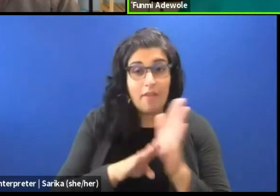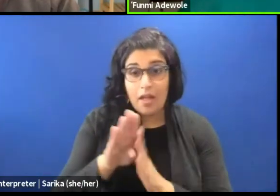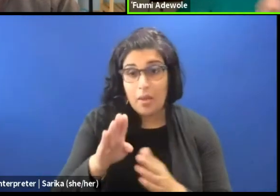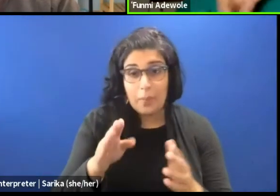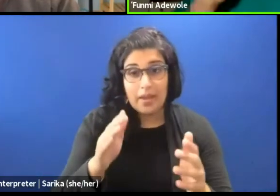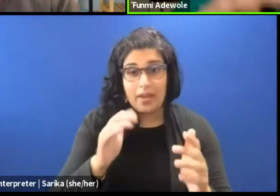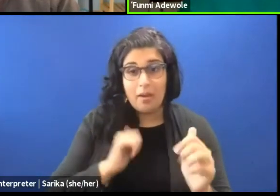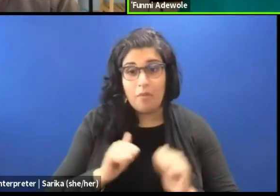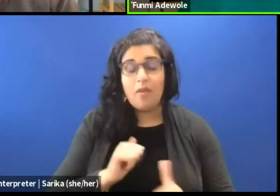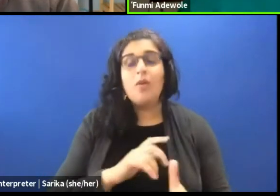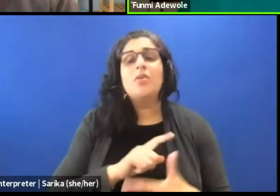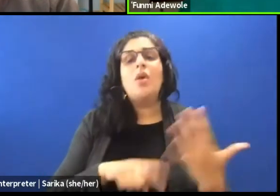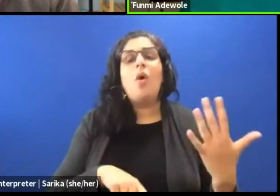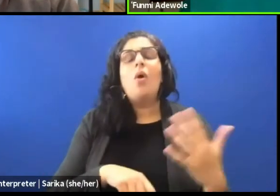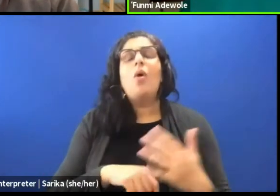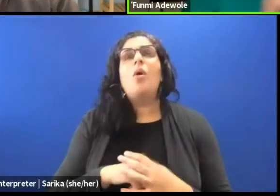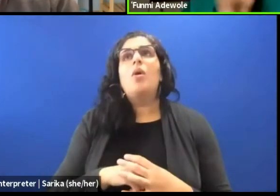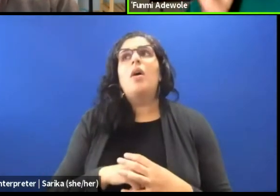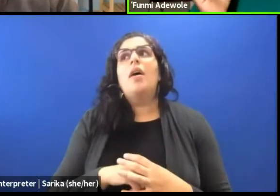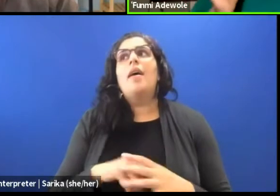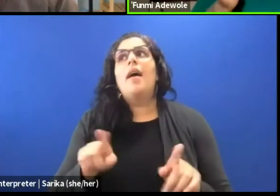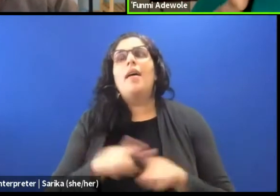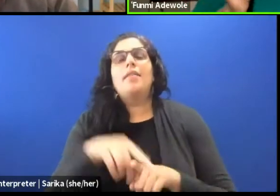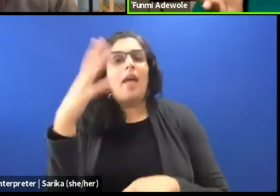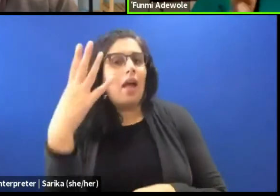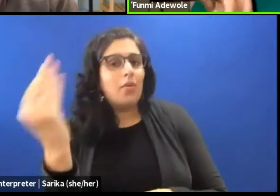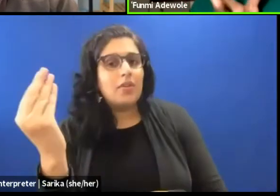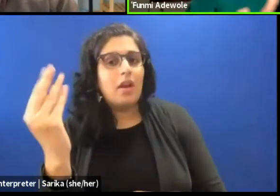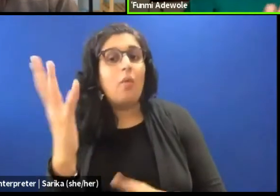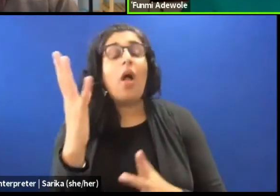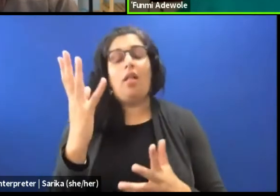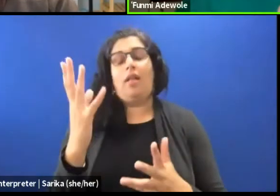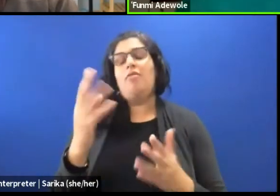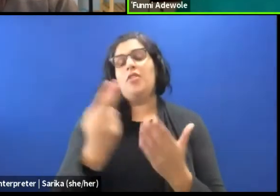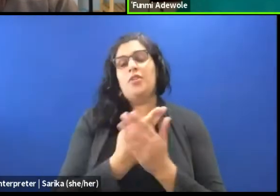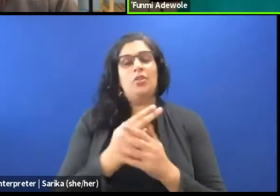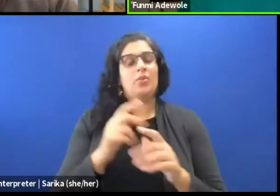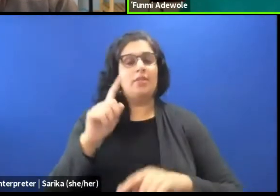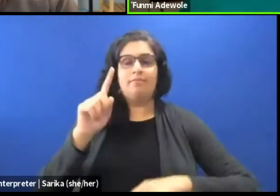And so to come in as an outside eye and they are used in different ways in many respect.